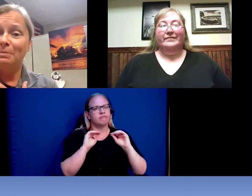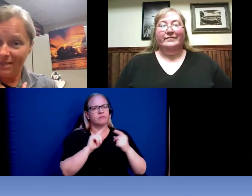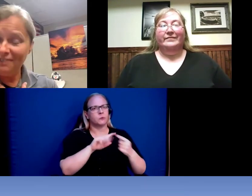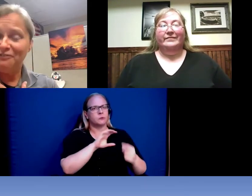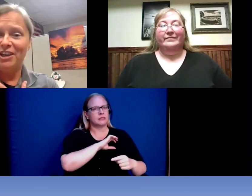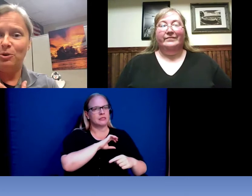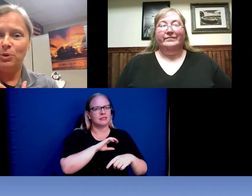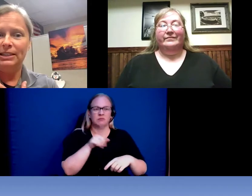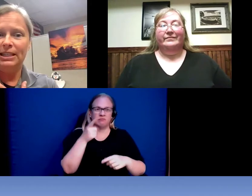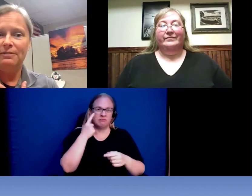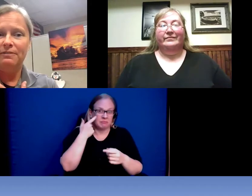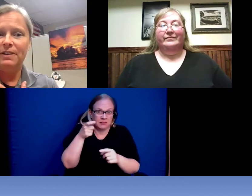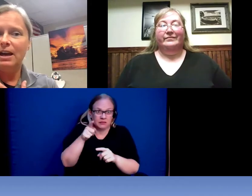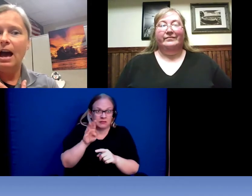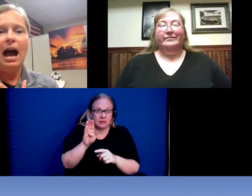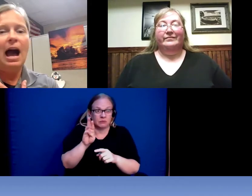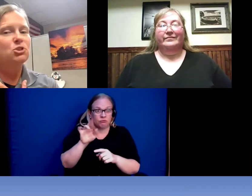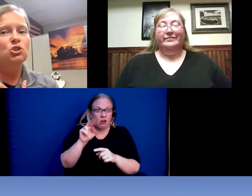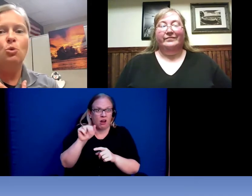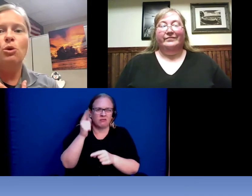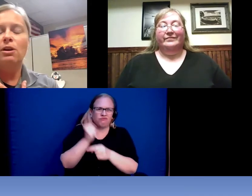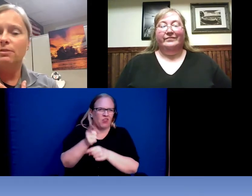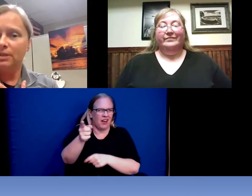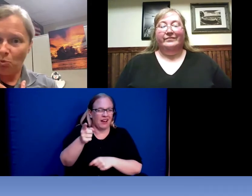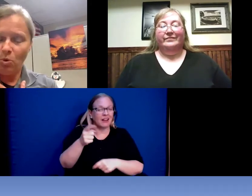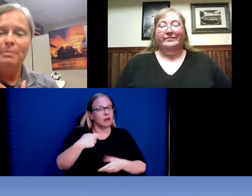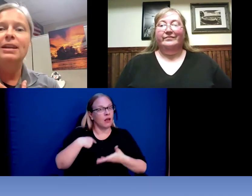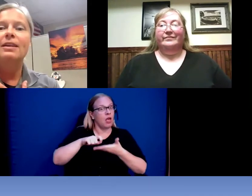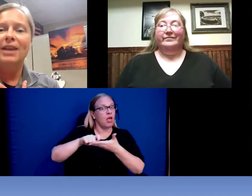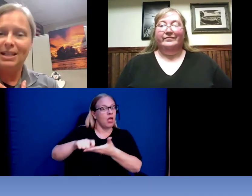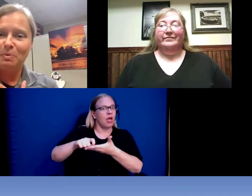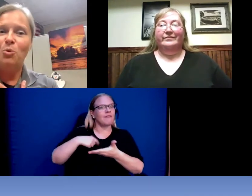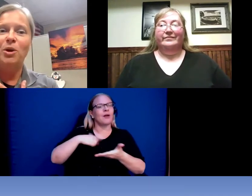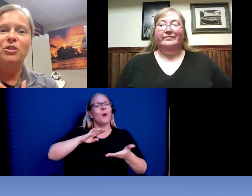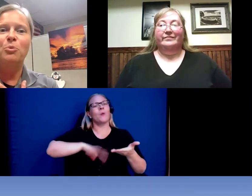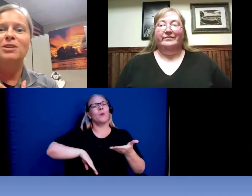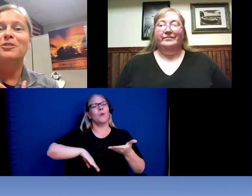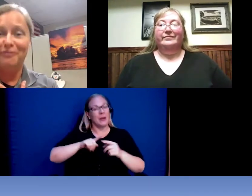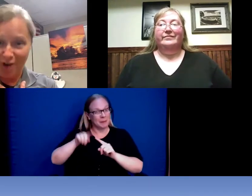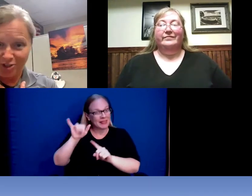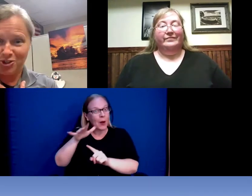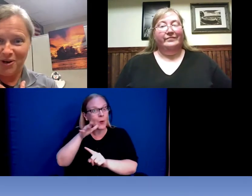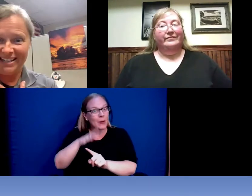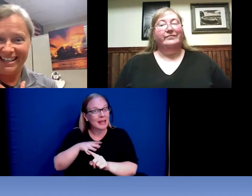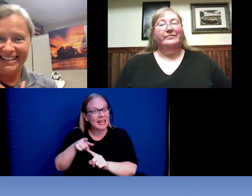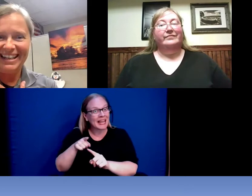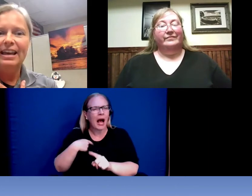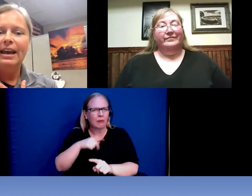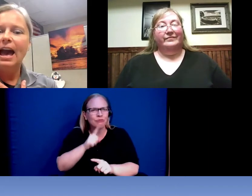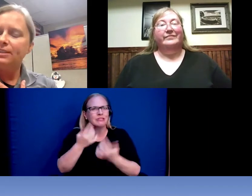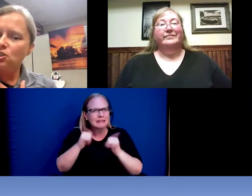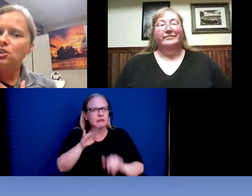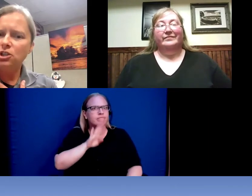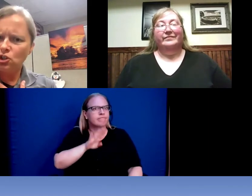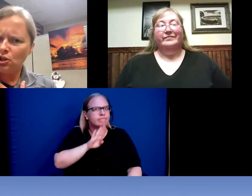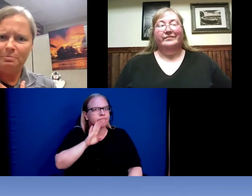me feel relief I am sure the woman I spoke with was frustrating as she should be